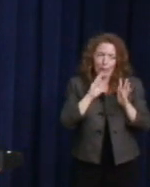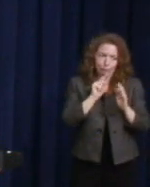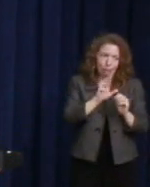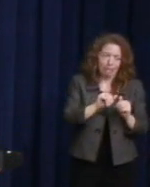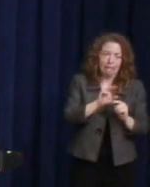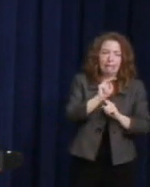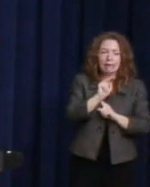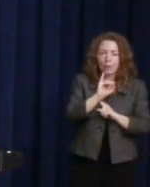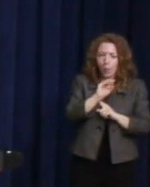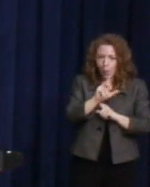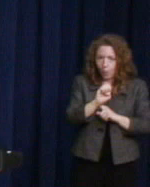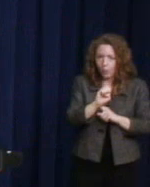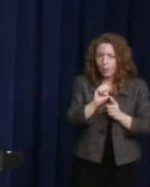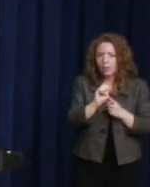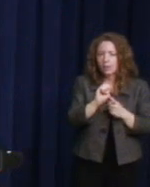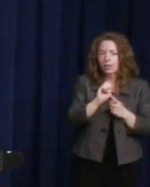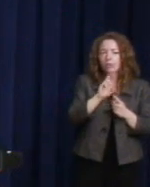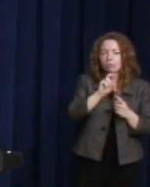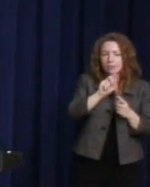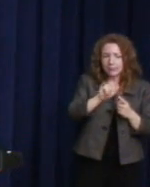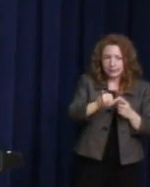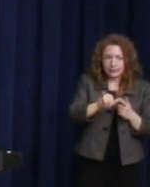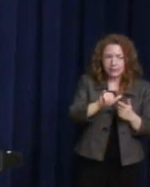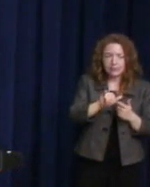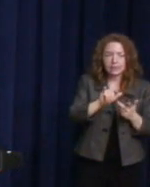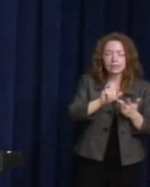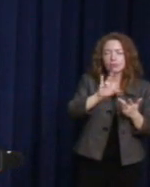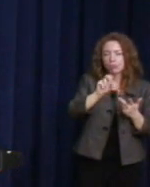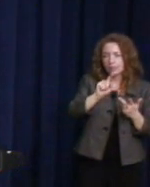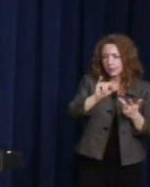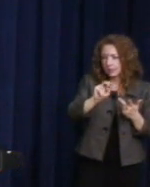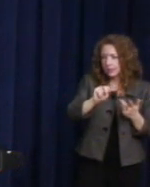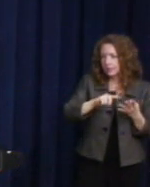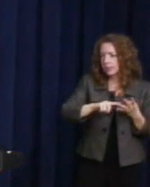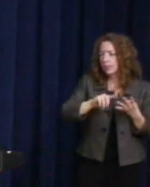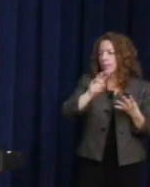Nicole and Rusty and Justin and Miriam